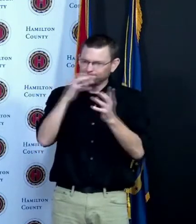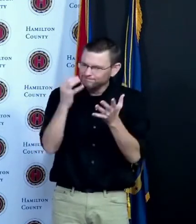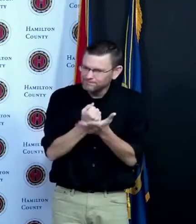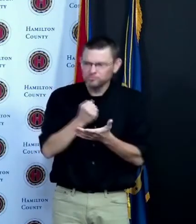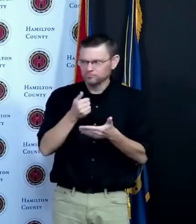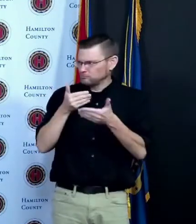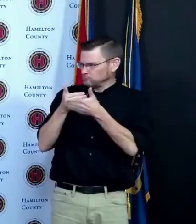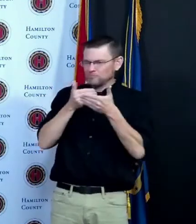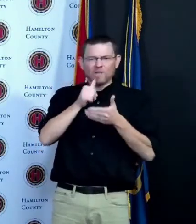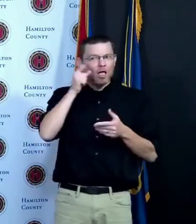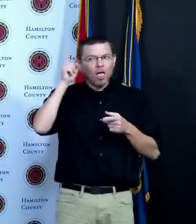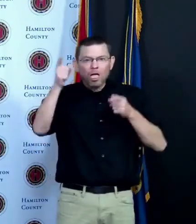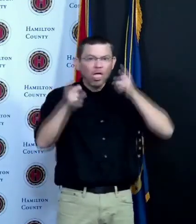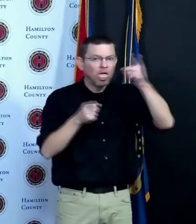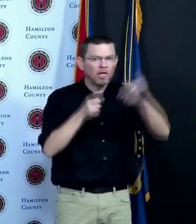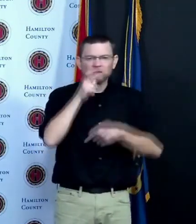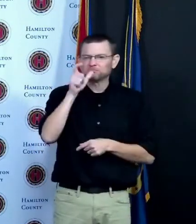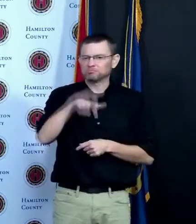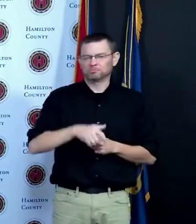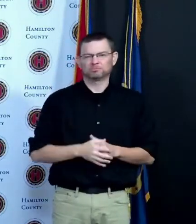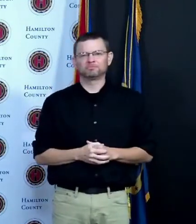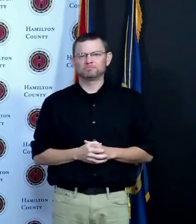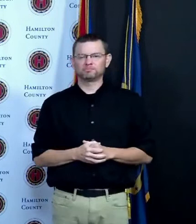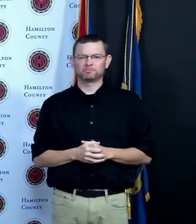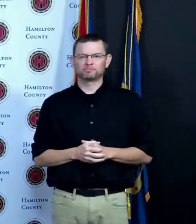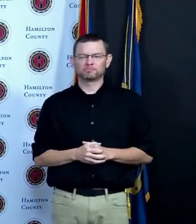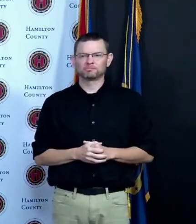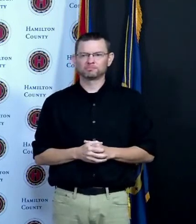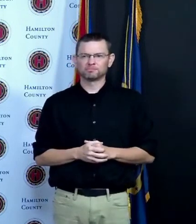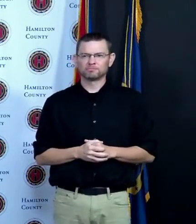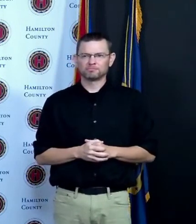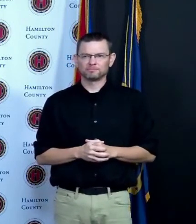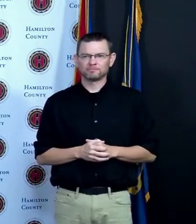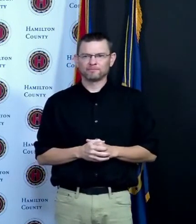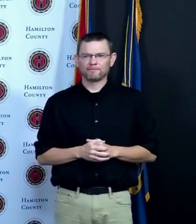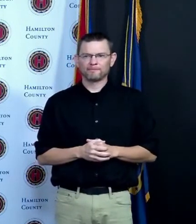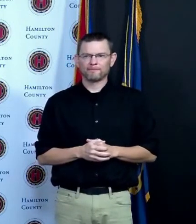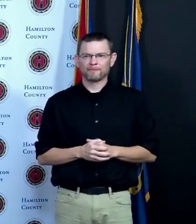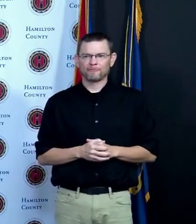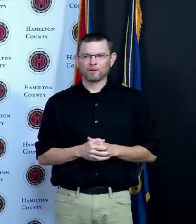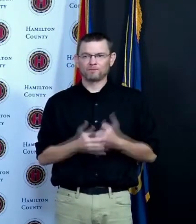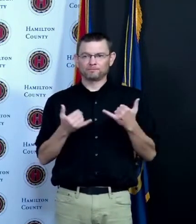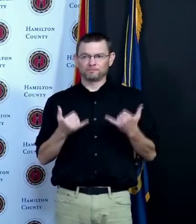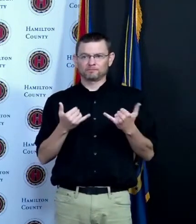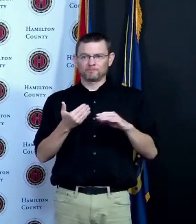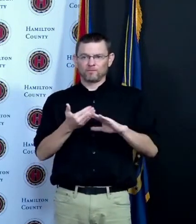so before we move on to Greg Hamilton County Health Commissioner we also have Willie Cunningham